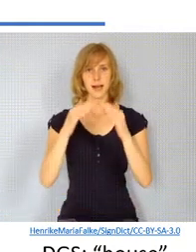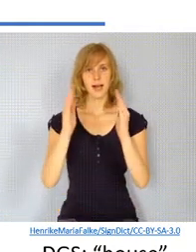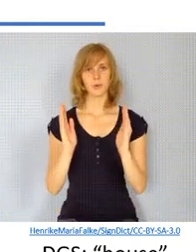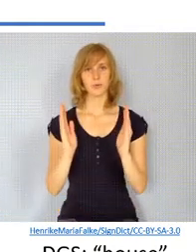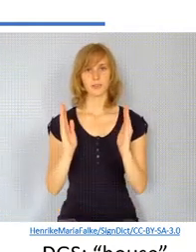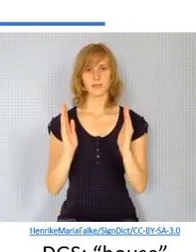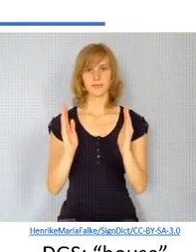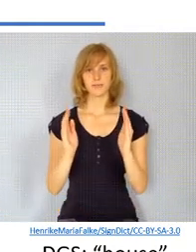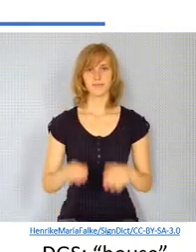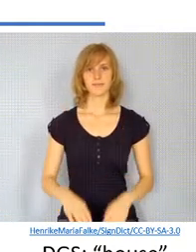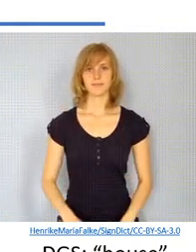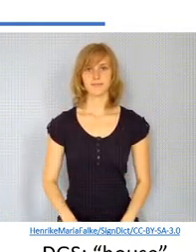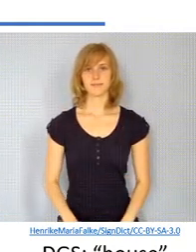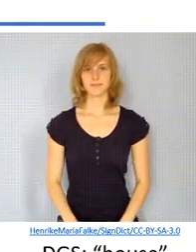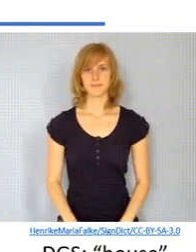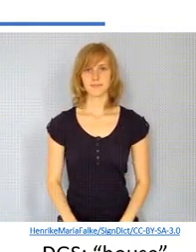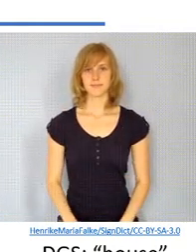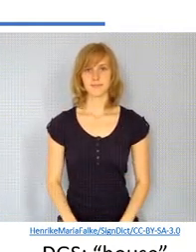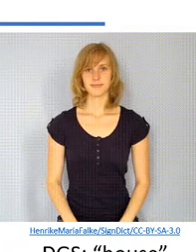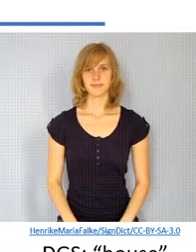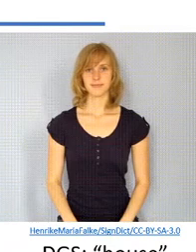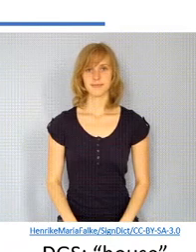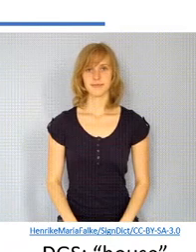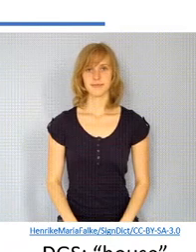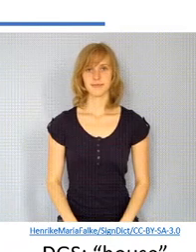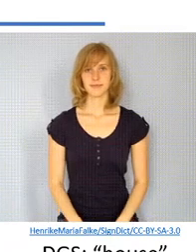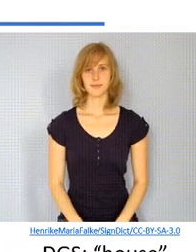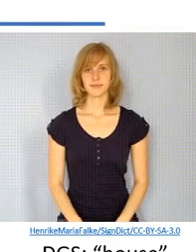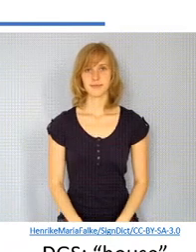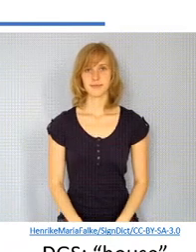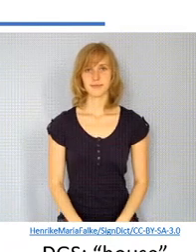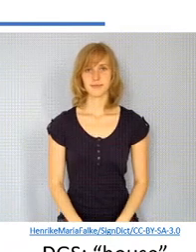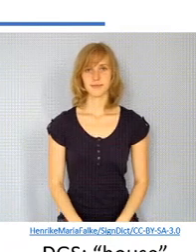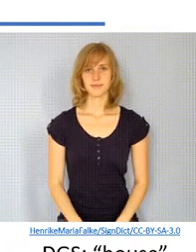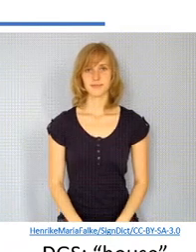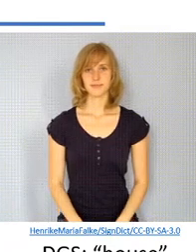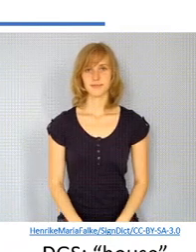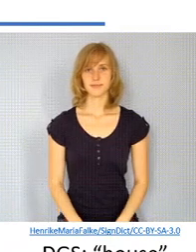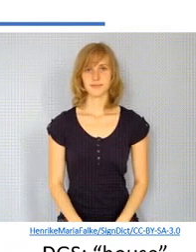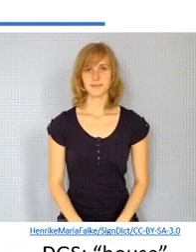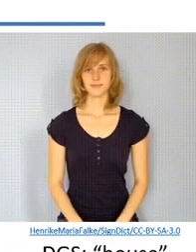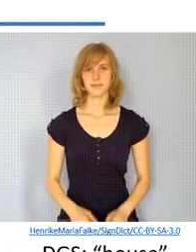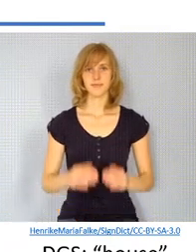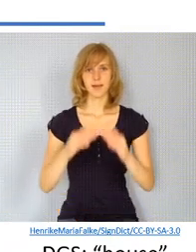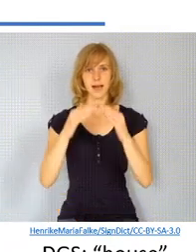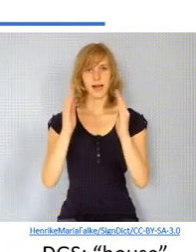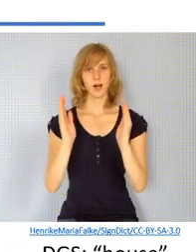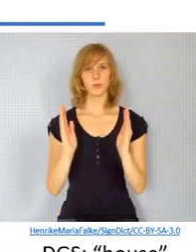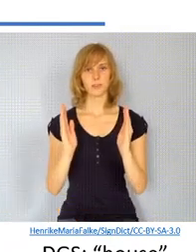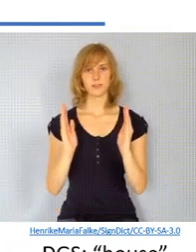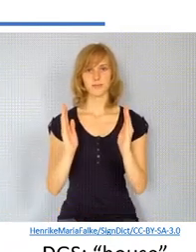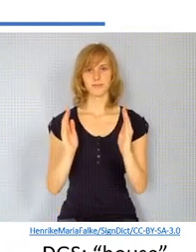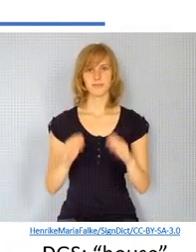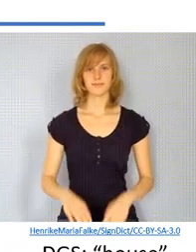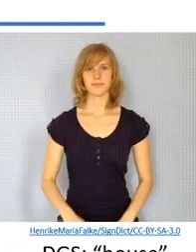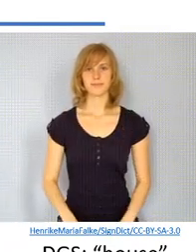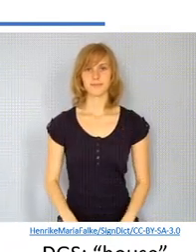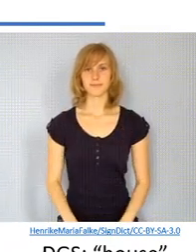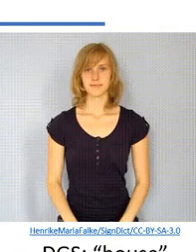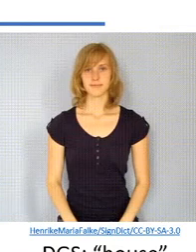not so if you're right-handed your dominant hand is going to be your right if you're left-handed it's going to be your left